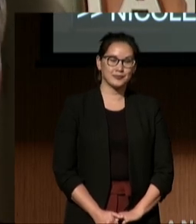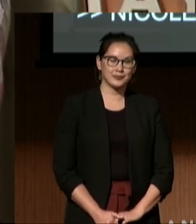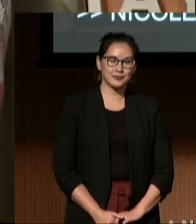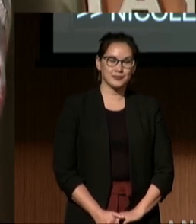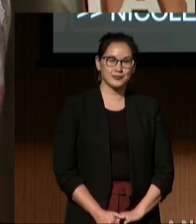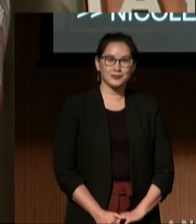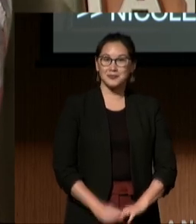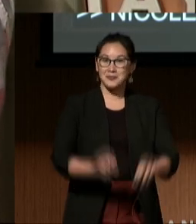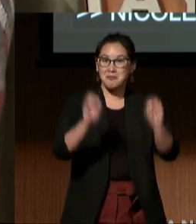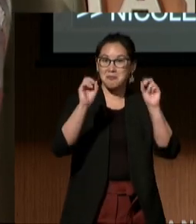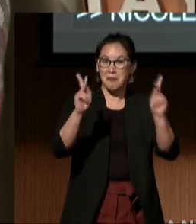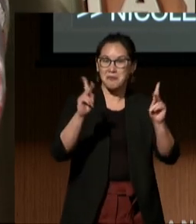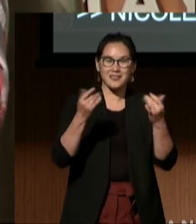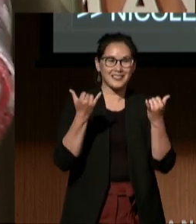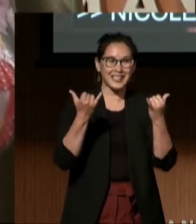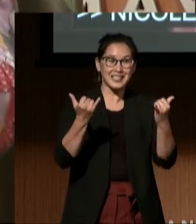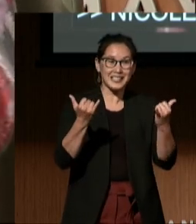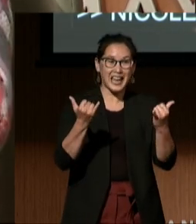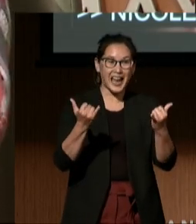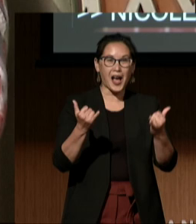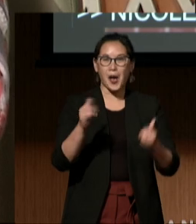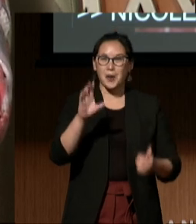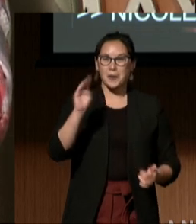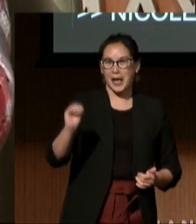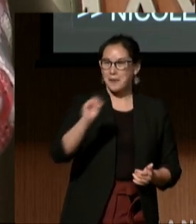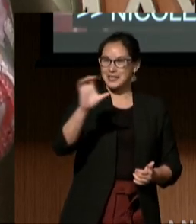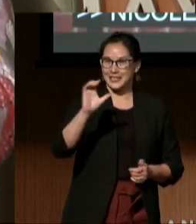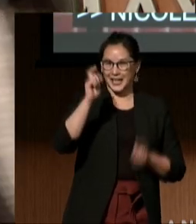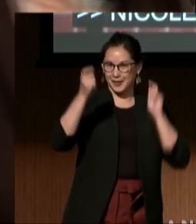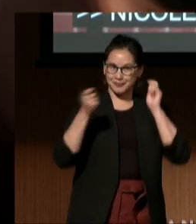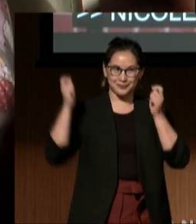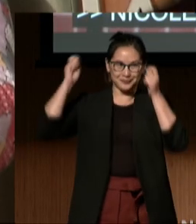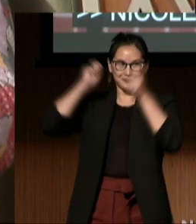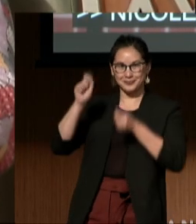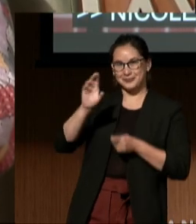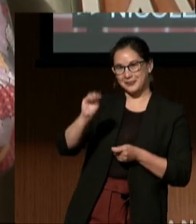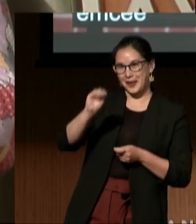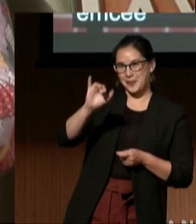Okay, so now you get Emcee Nicole, and in this role,